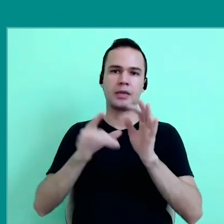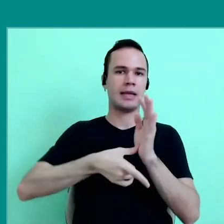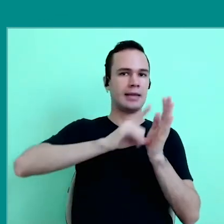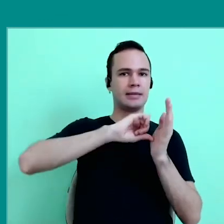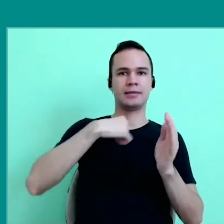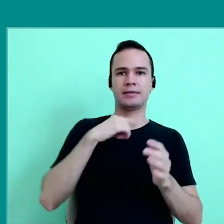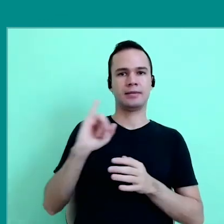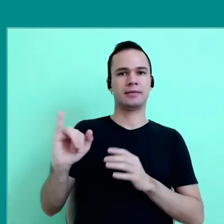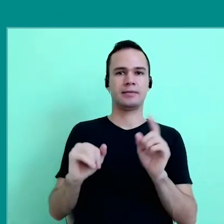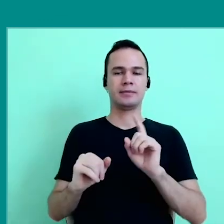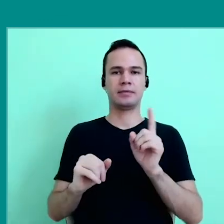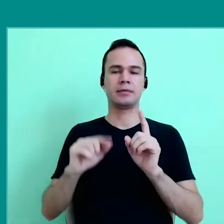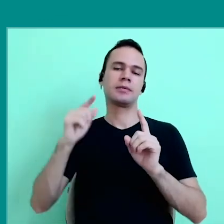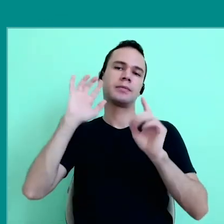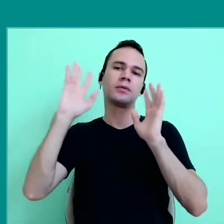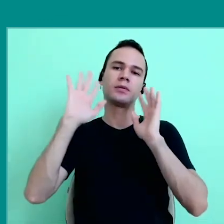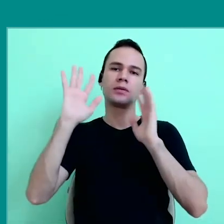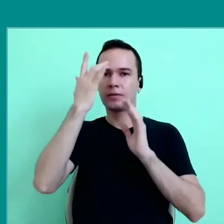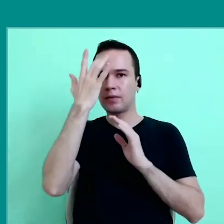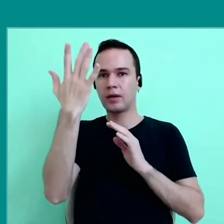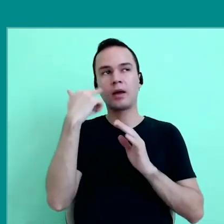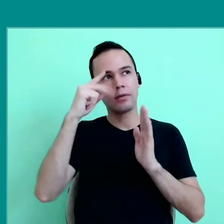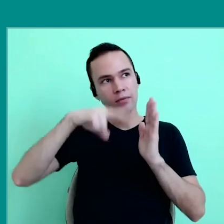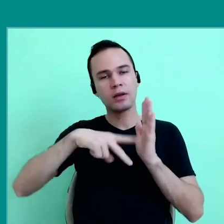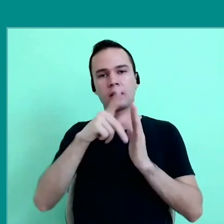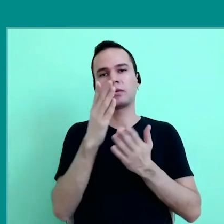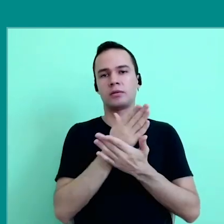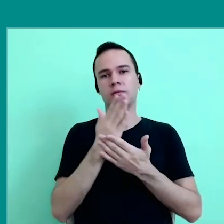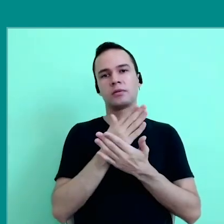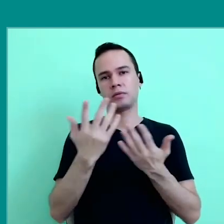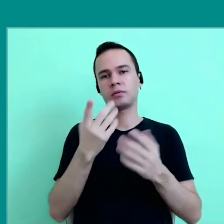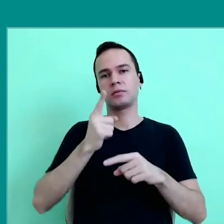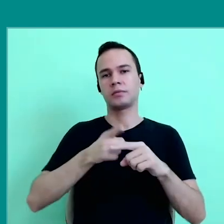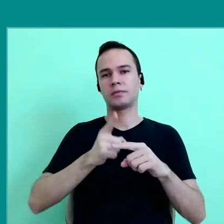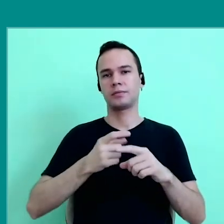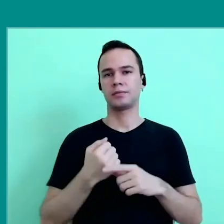the idea was not to use images, but I thought it would be easier to show some things, and above all, for example,